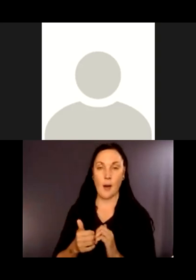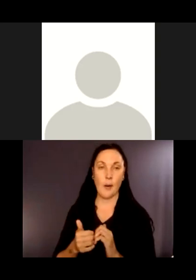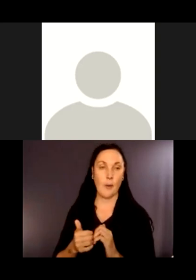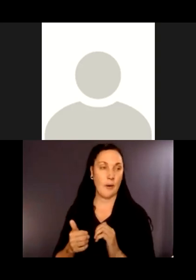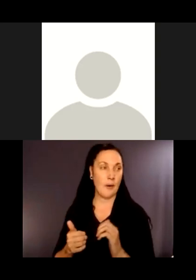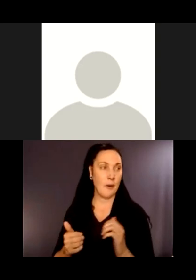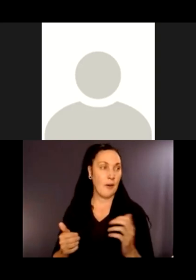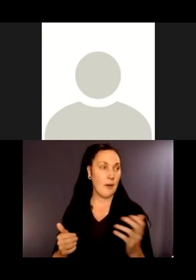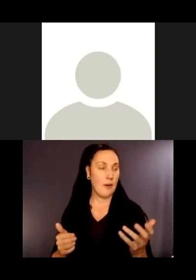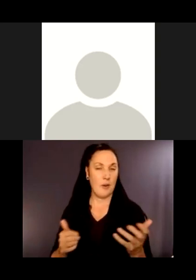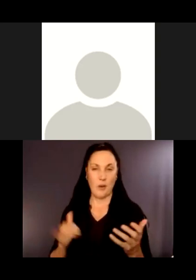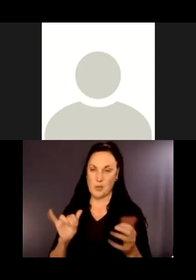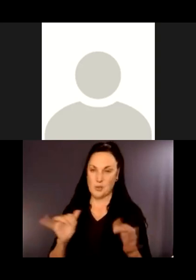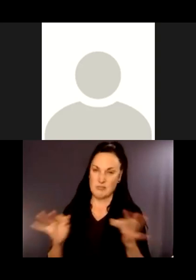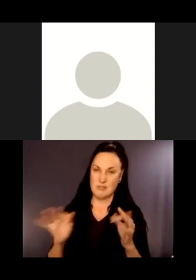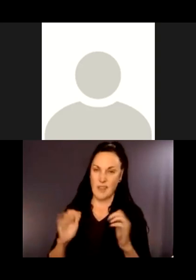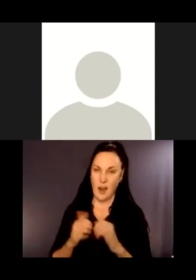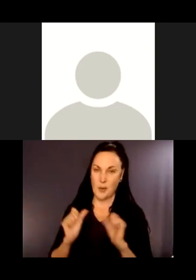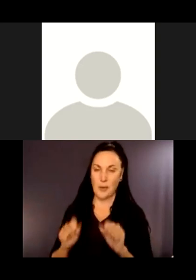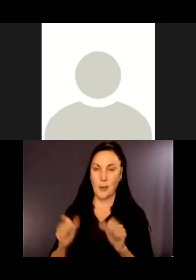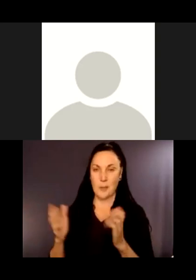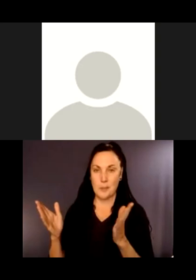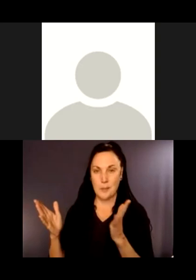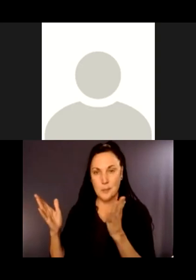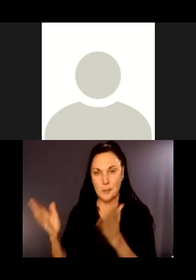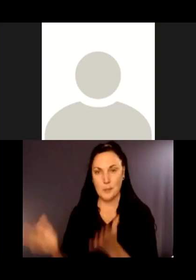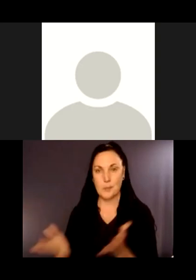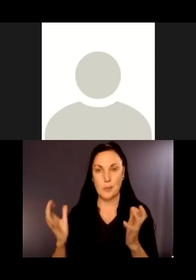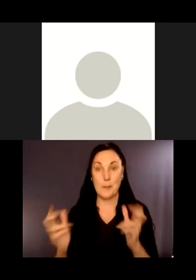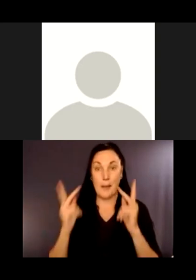How you recover some of these -- restore some of these creek beds